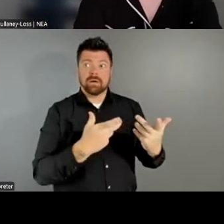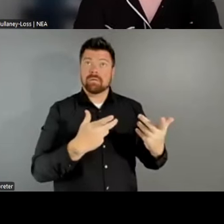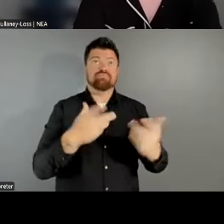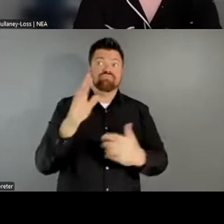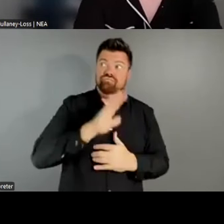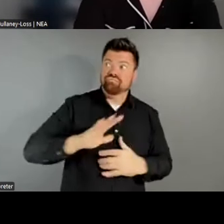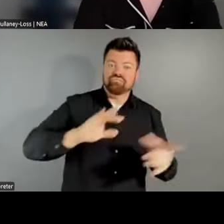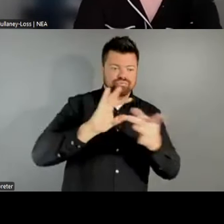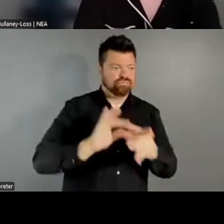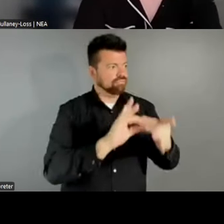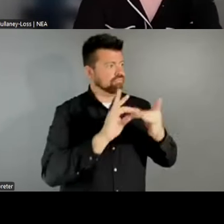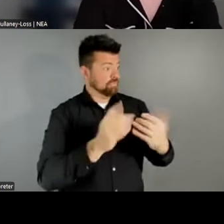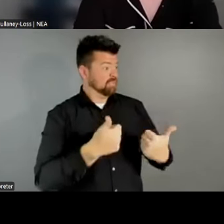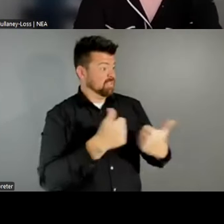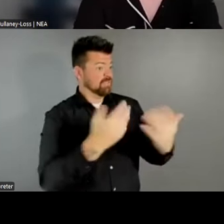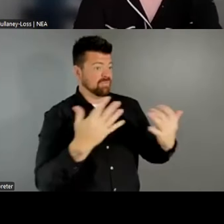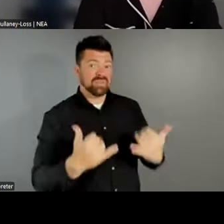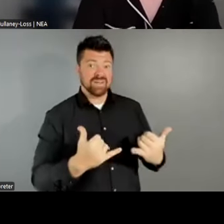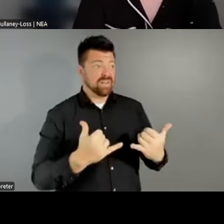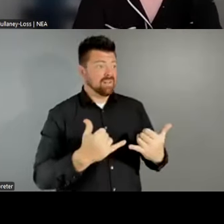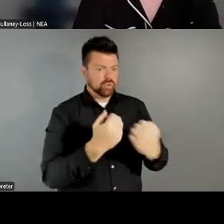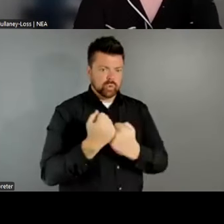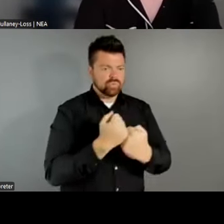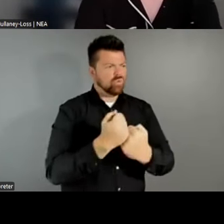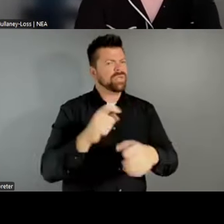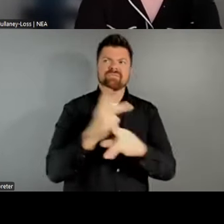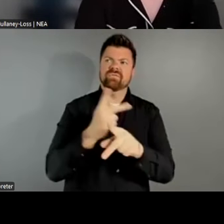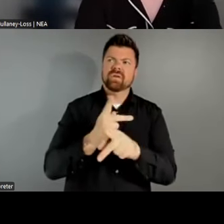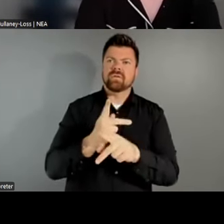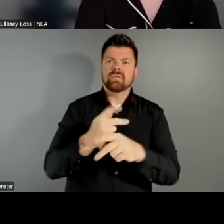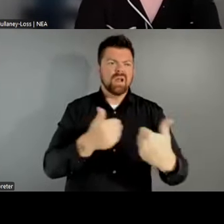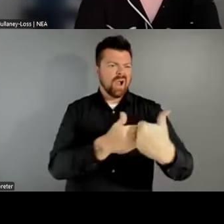we're all we got. And so we've got to figure out ways to bridge the urban and rural, the coastal